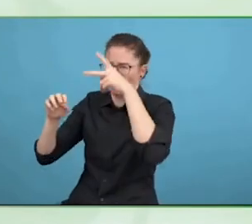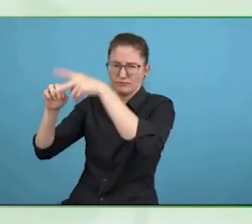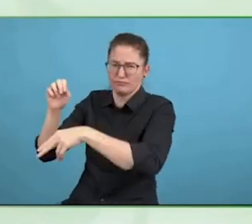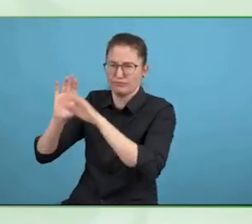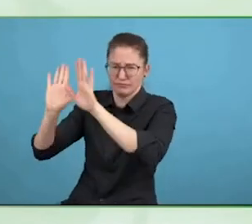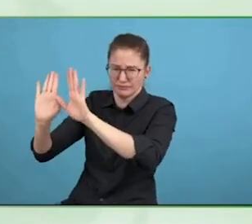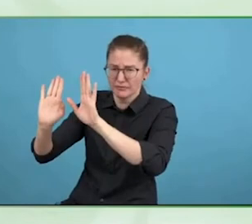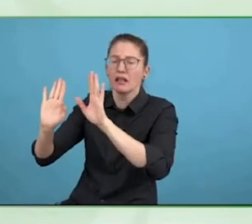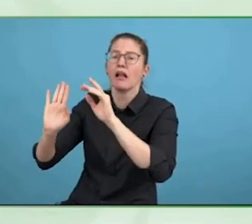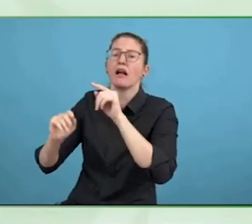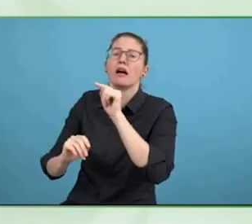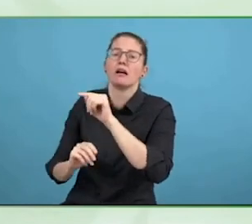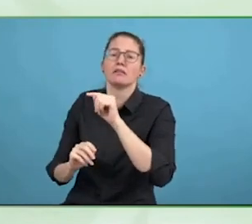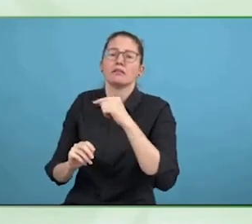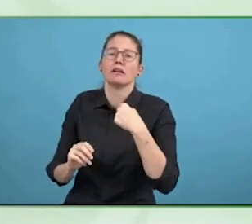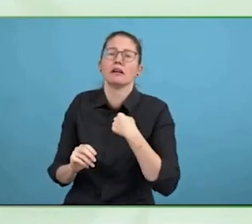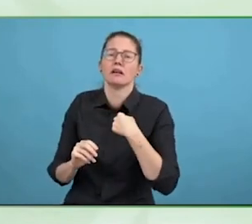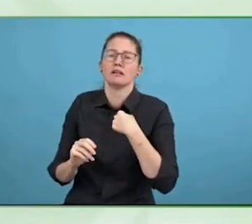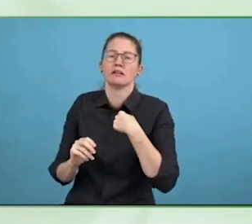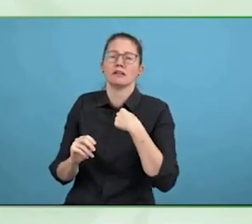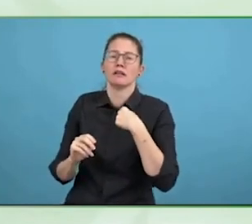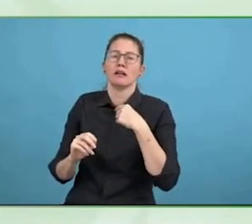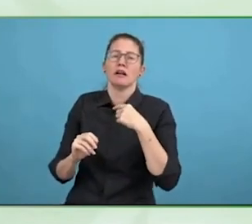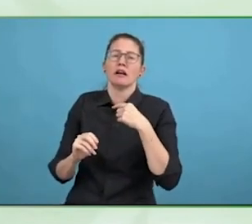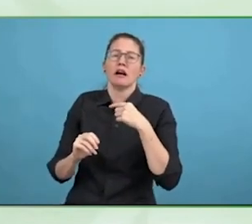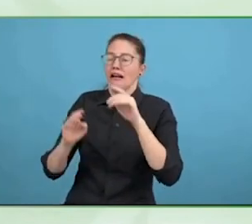But we know, there is clear evidence, all you have to do is